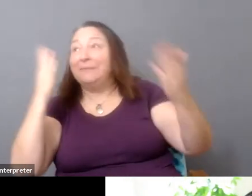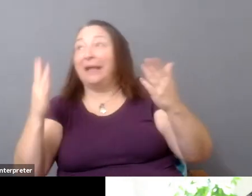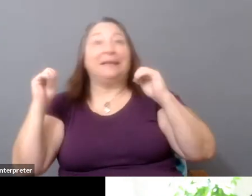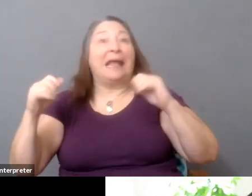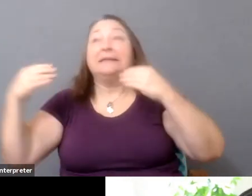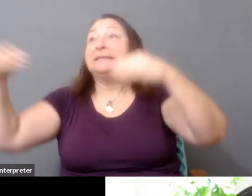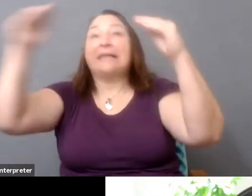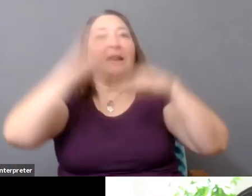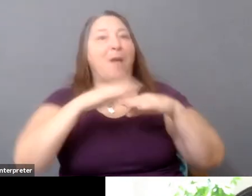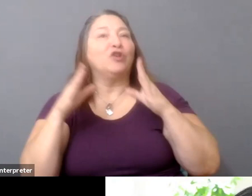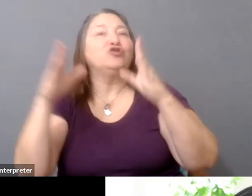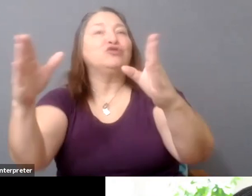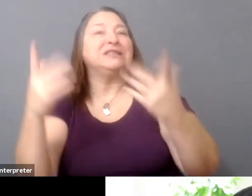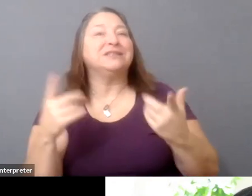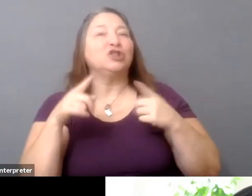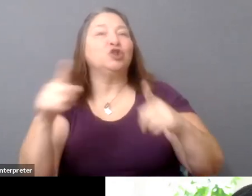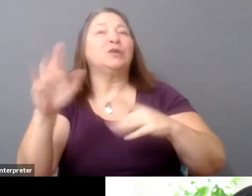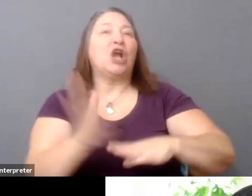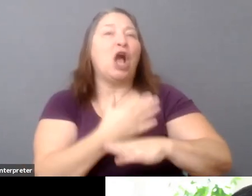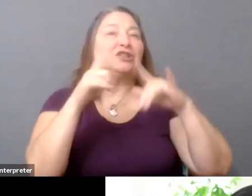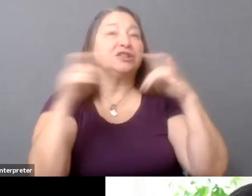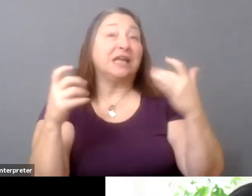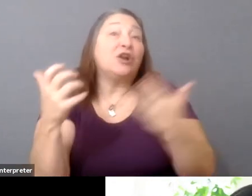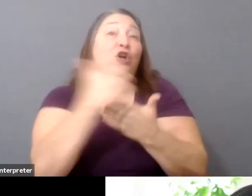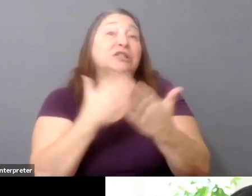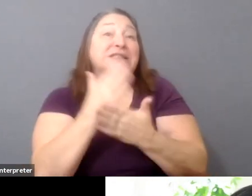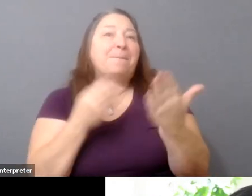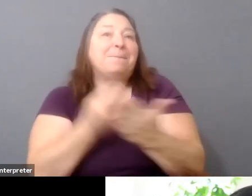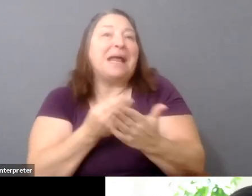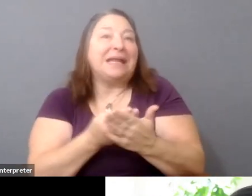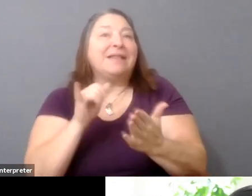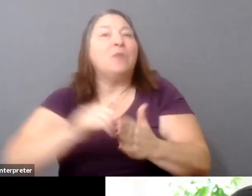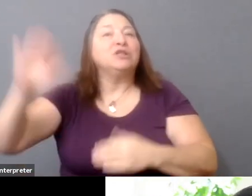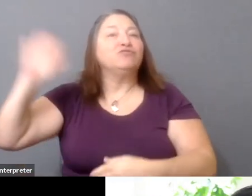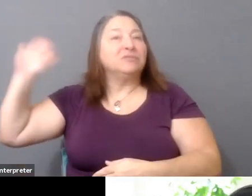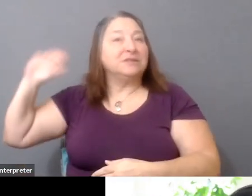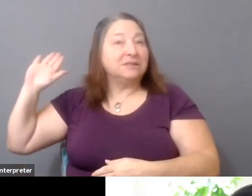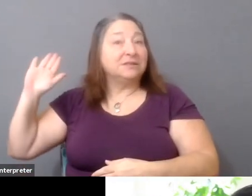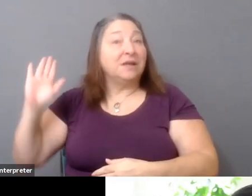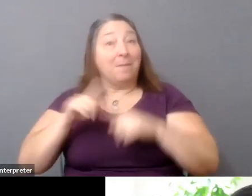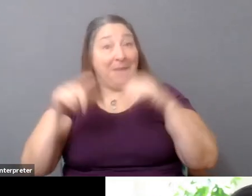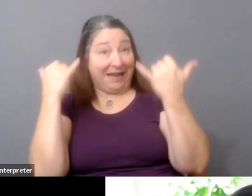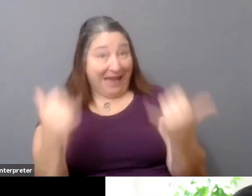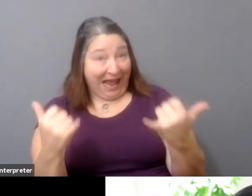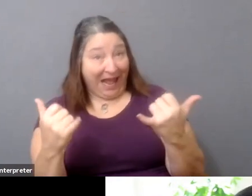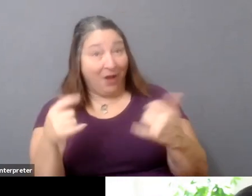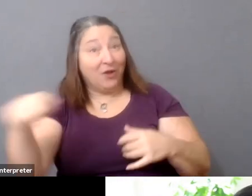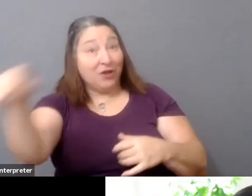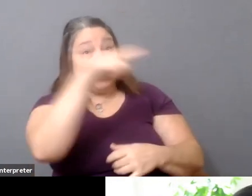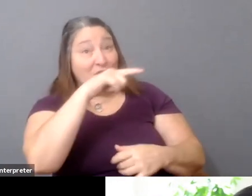But in a world where you have access to an online network, if you can find a community of people who are really into what